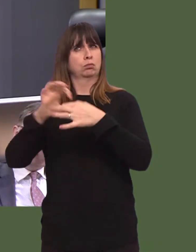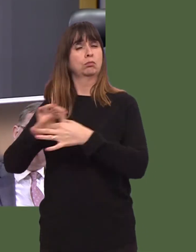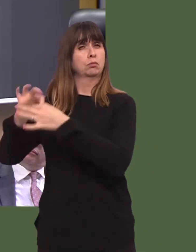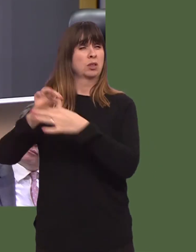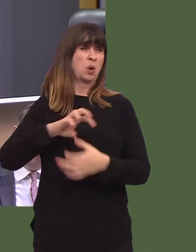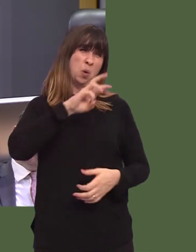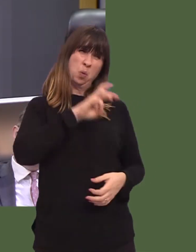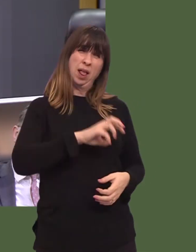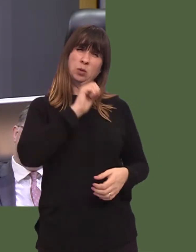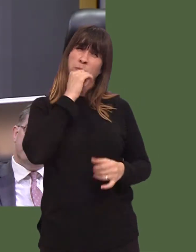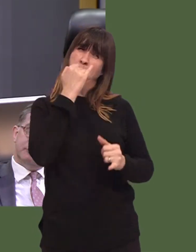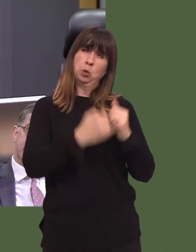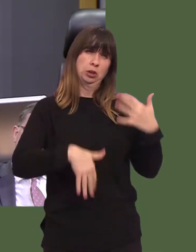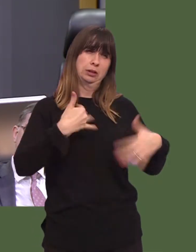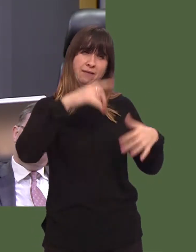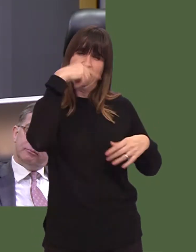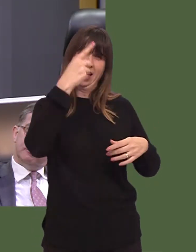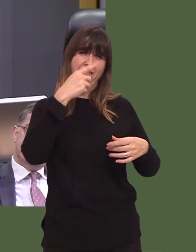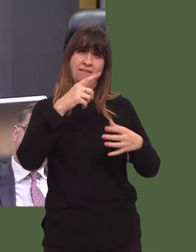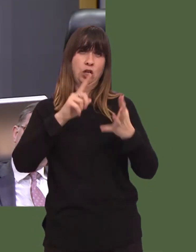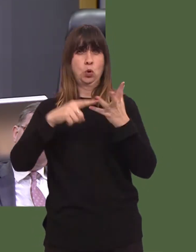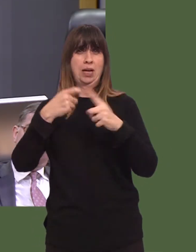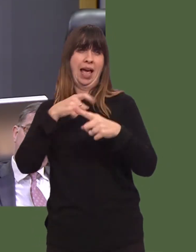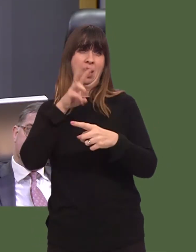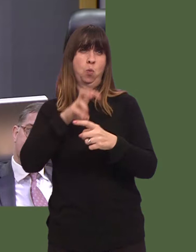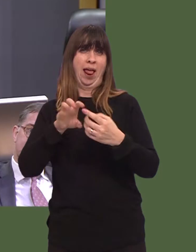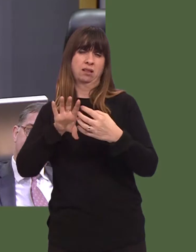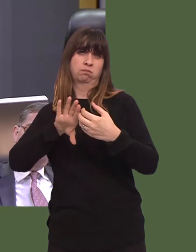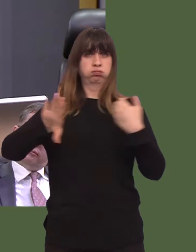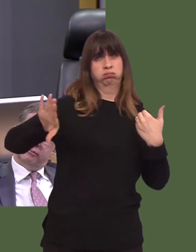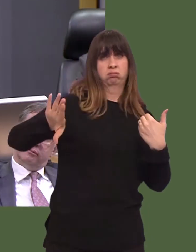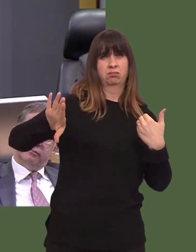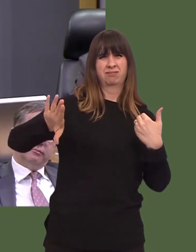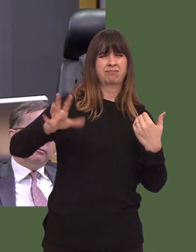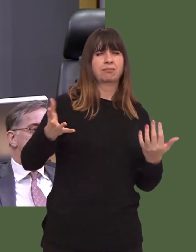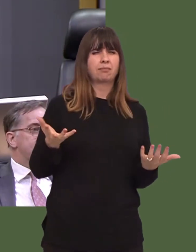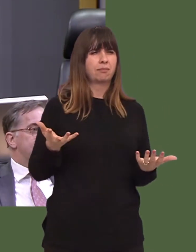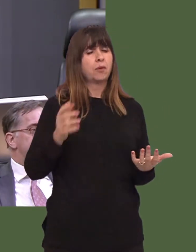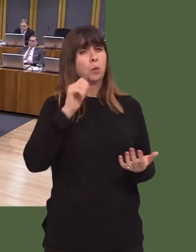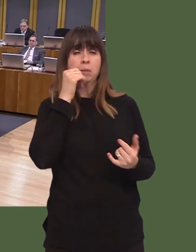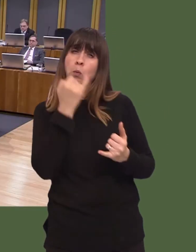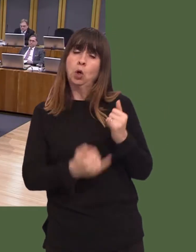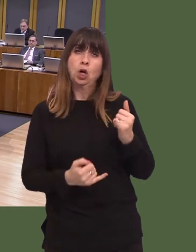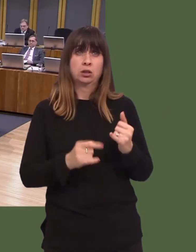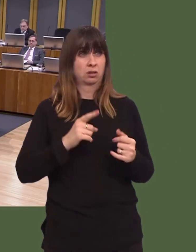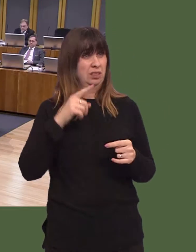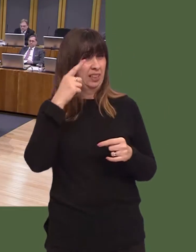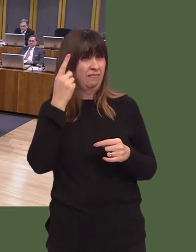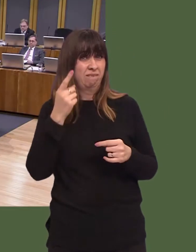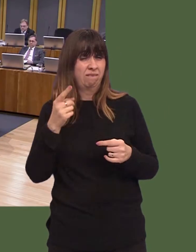poorer if it left the United Kingdom, because there is no way that any cut in any budget